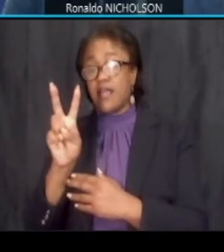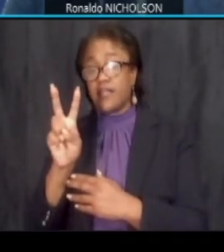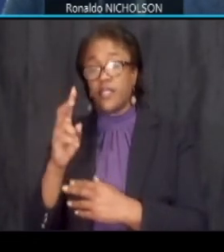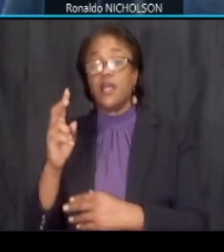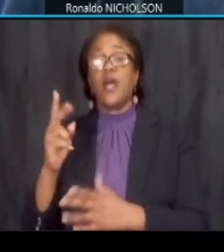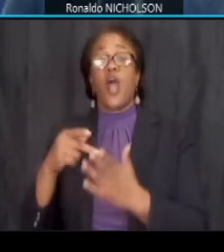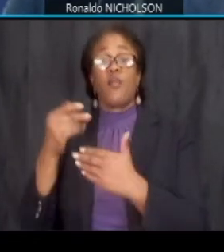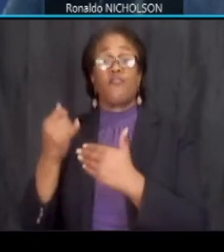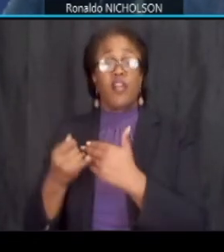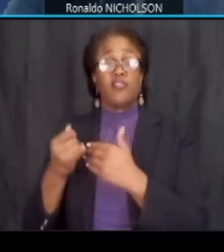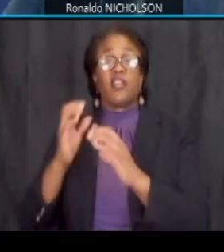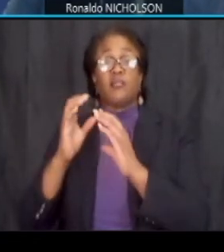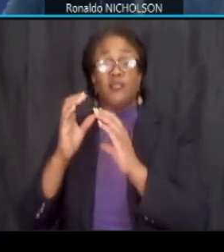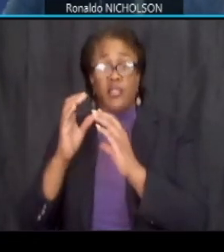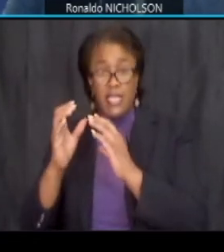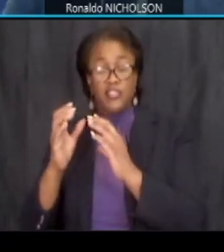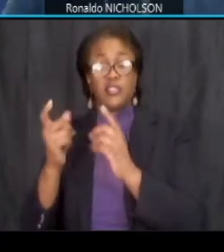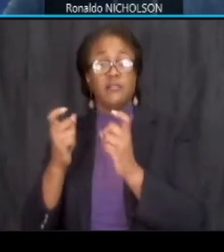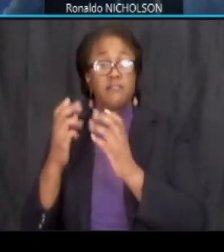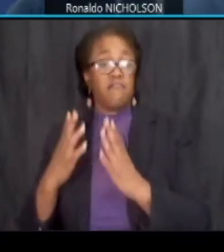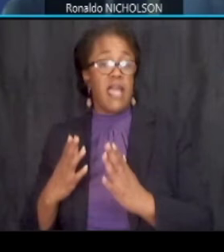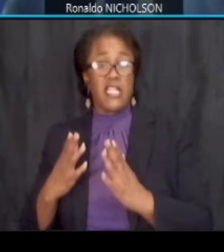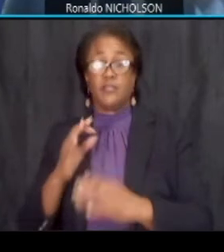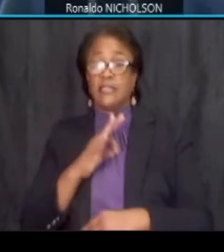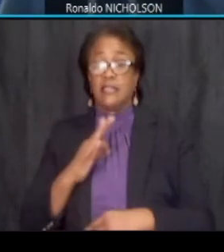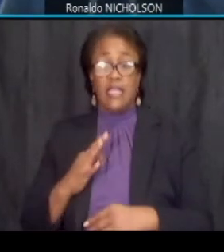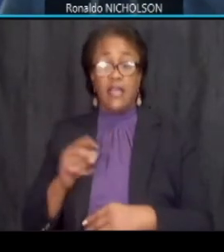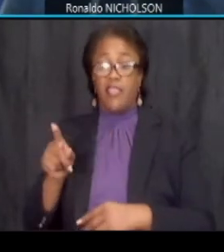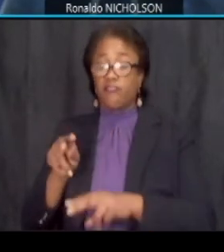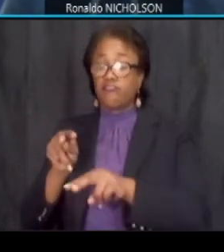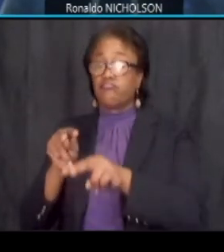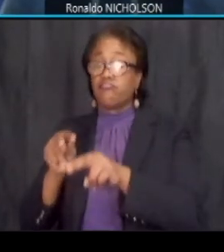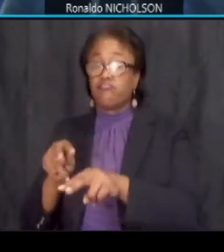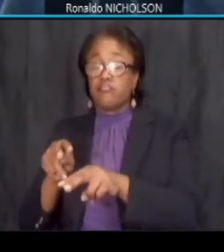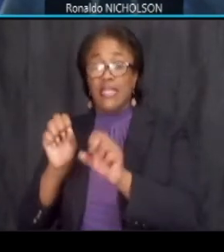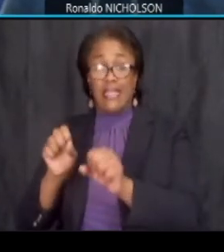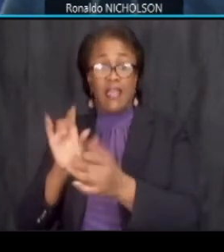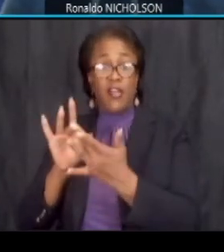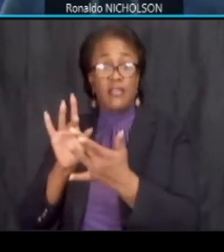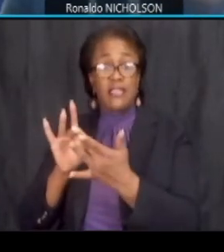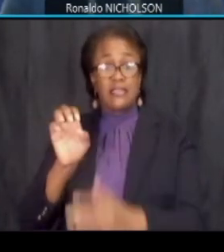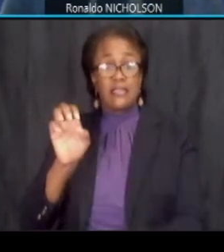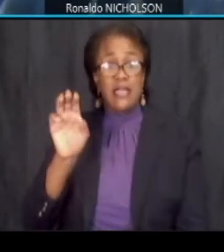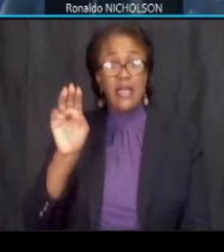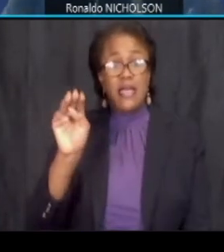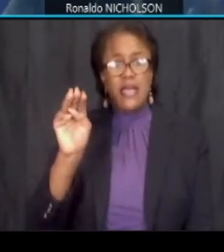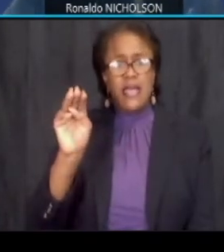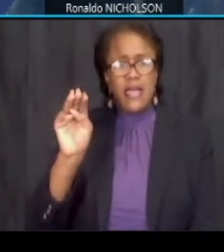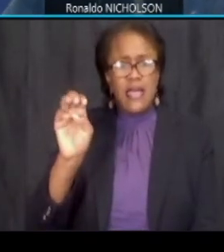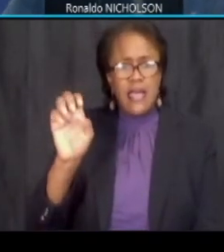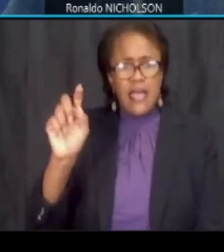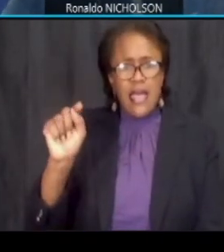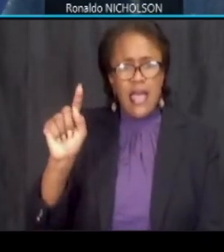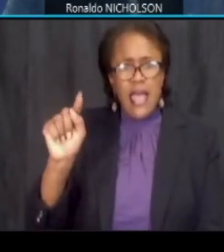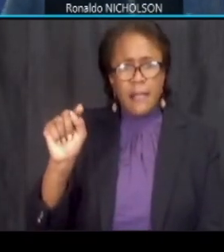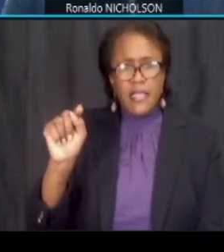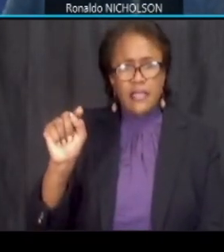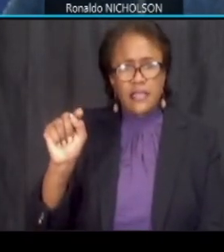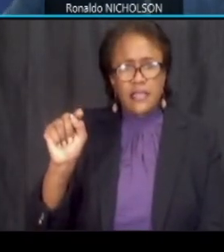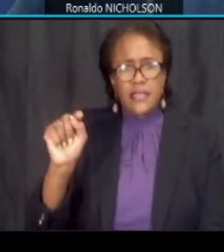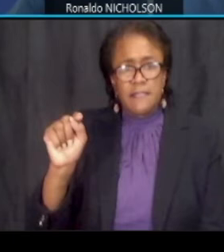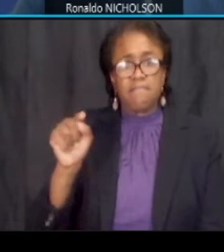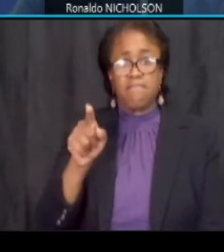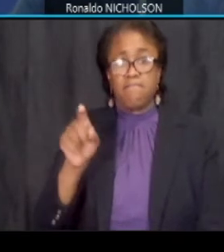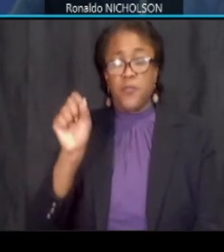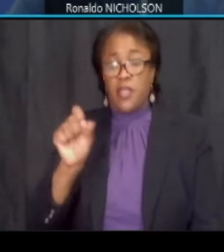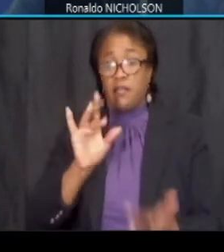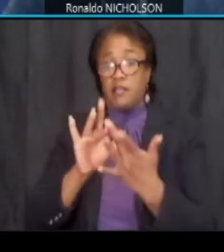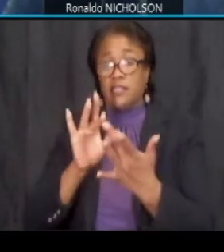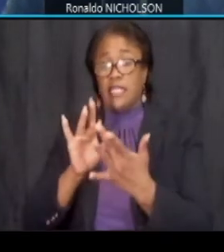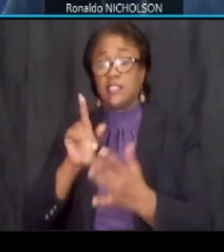may contact the project manager eminent vanco her email address and direct contact information at